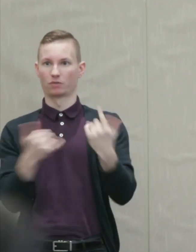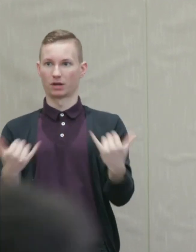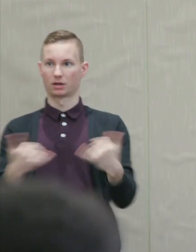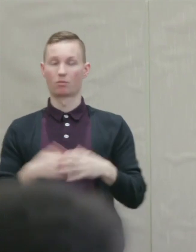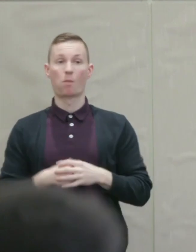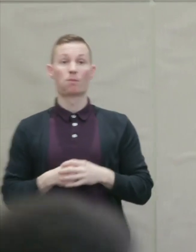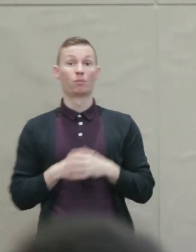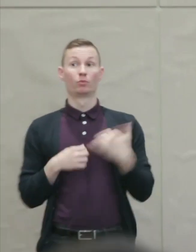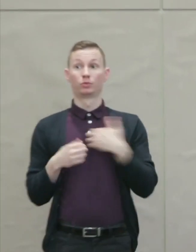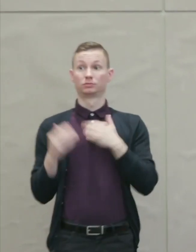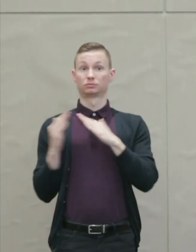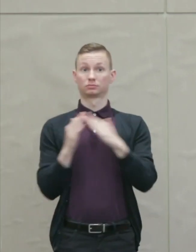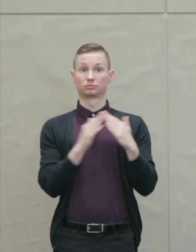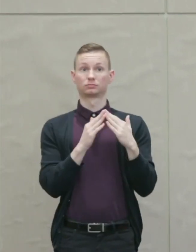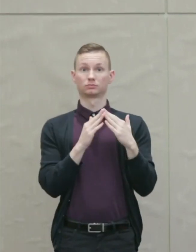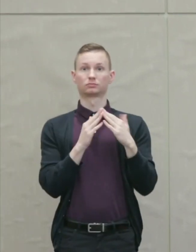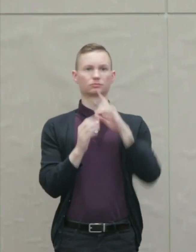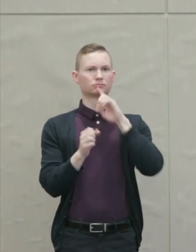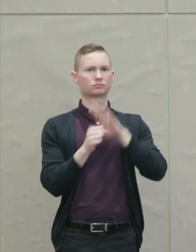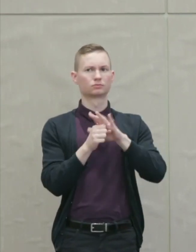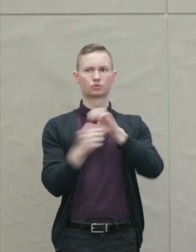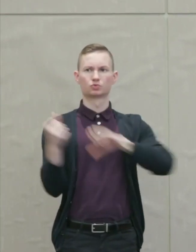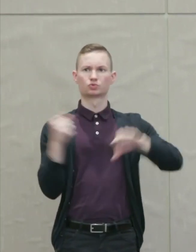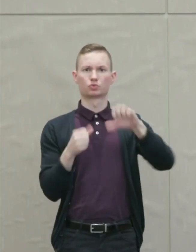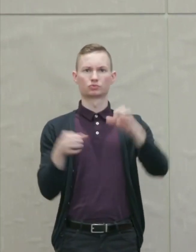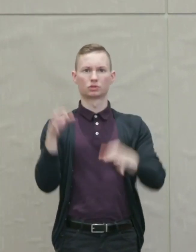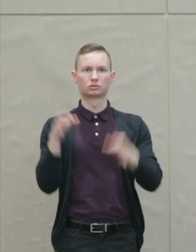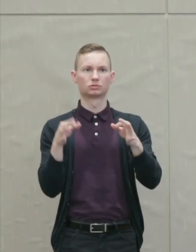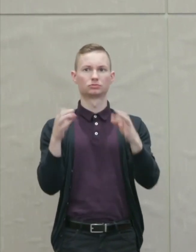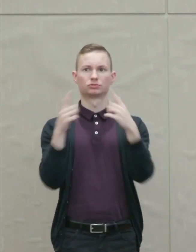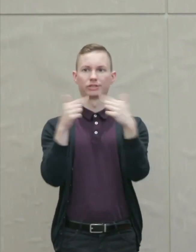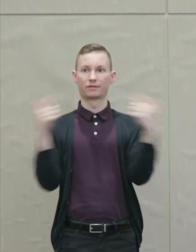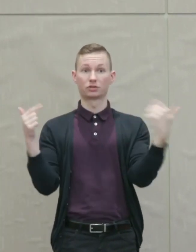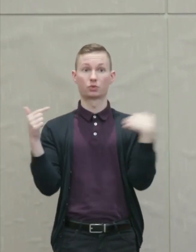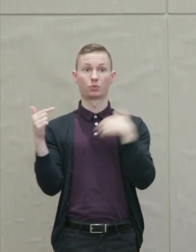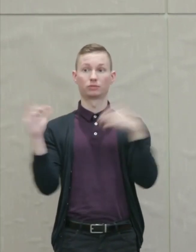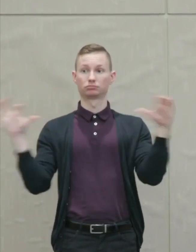As a community dedicated to social justice and diversity, we come together to try to